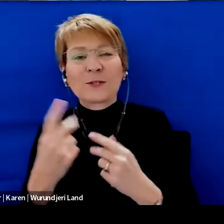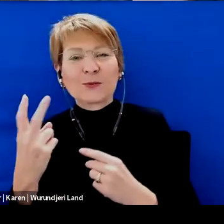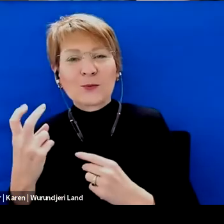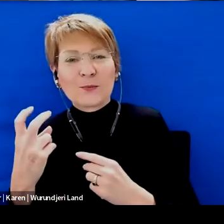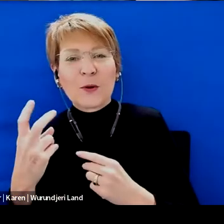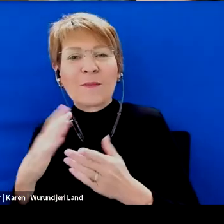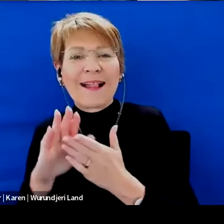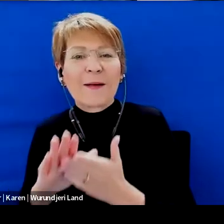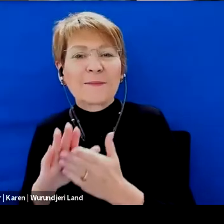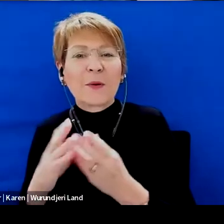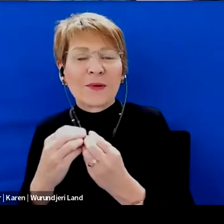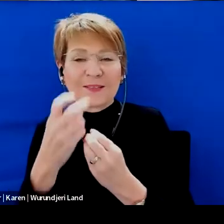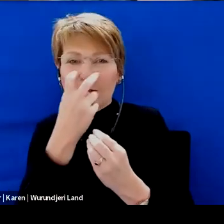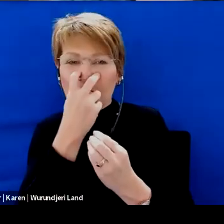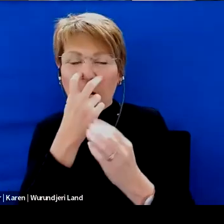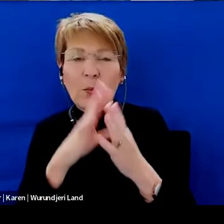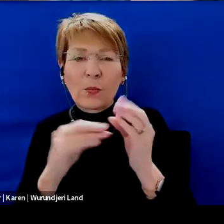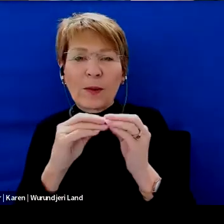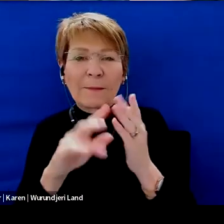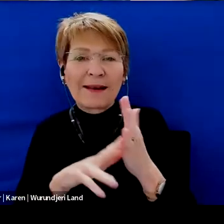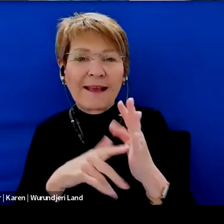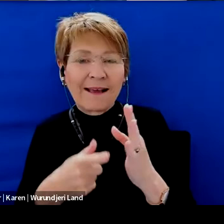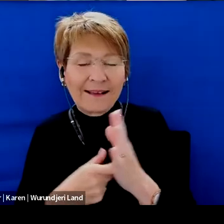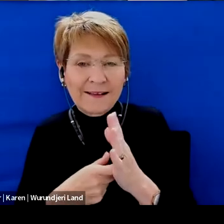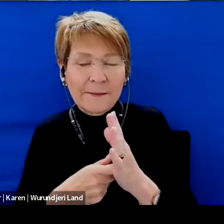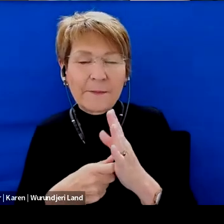We're really keen for us to emphasize that.